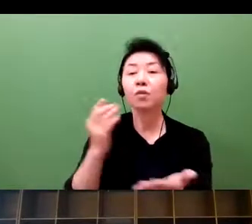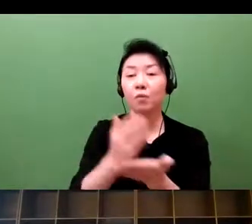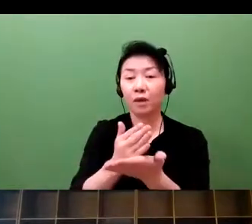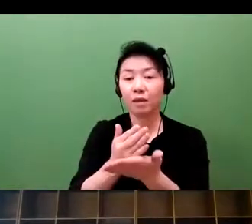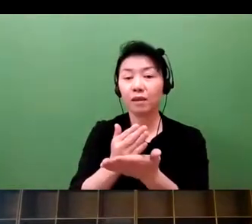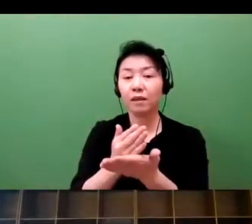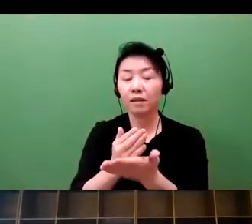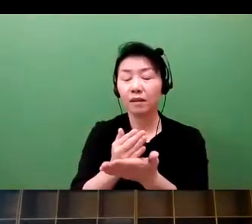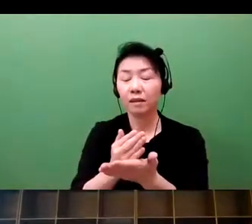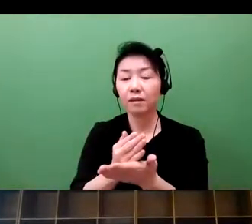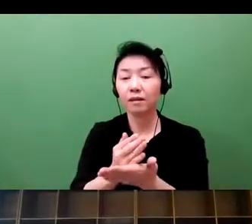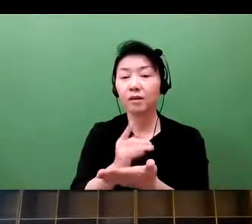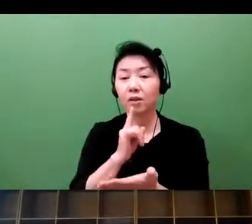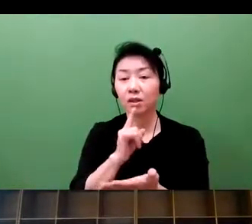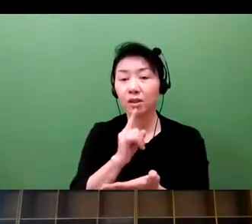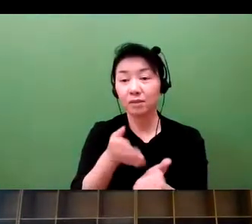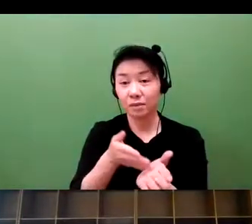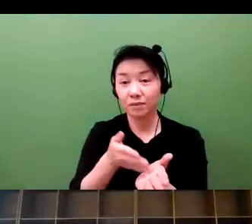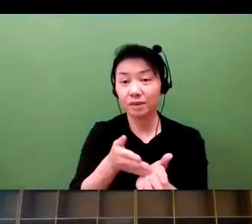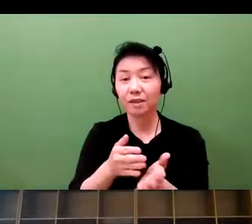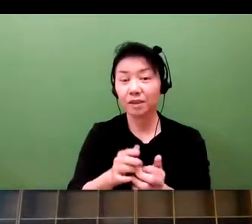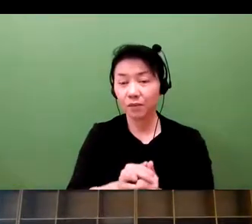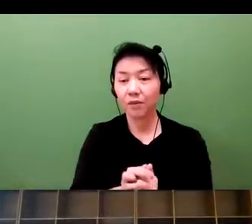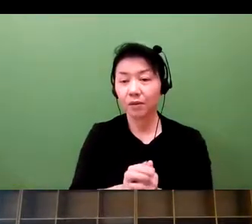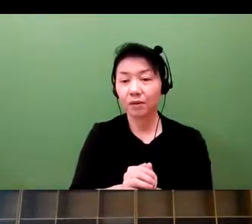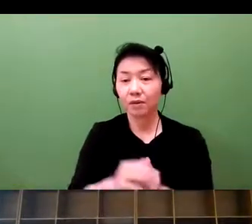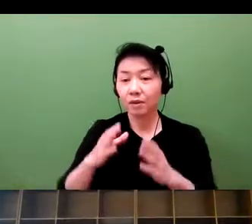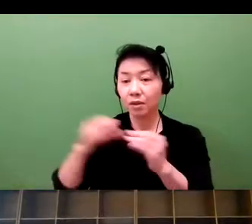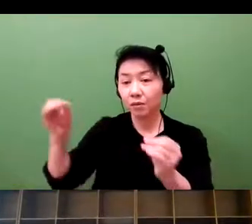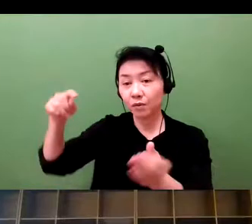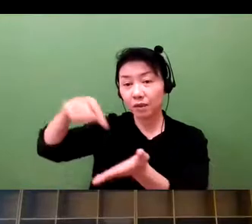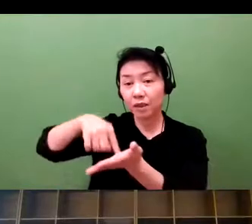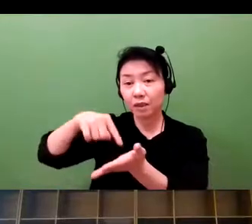However, we are seeing a restart of activities in Japan.